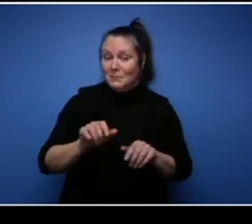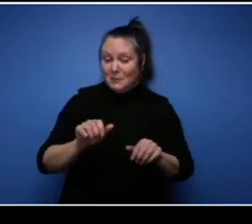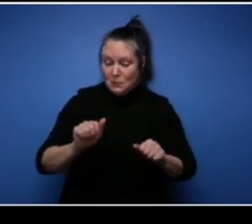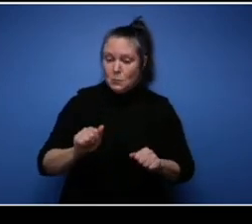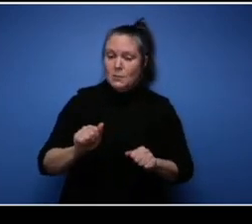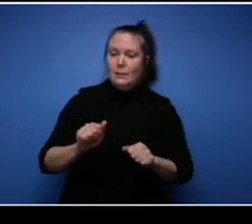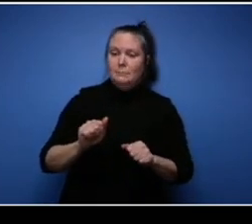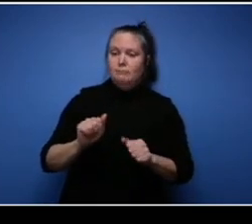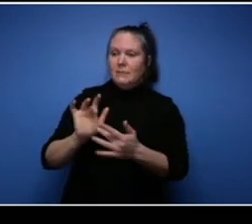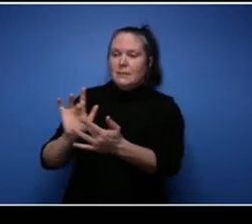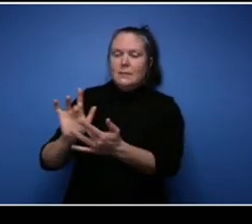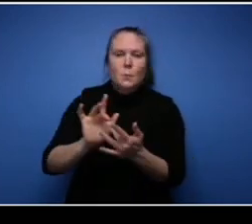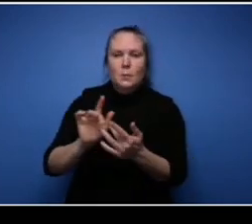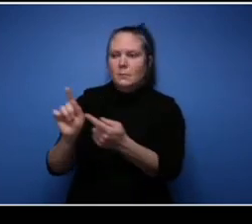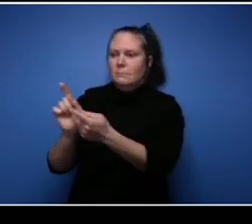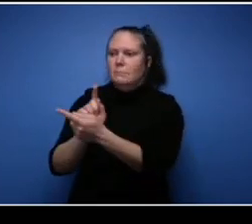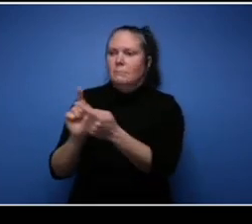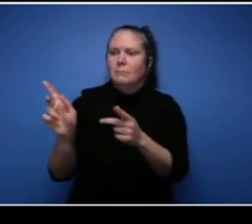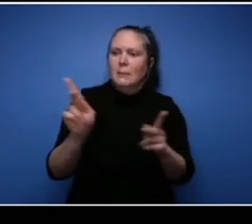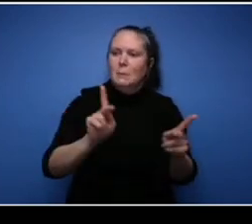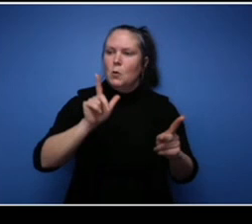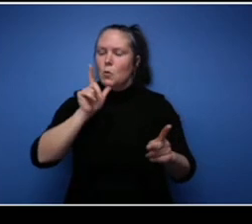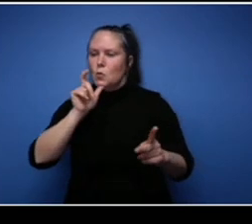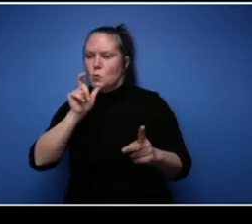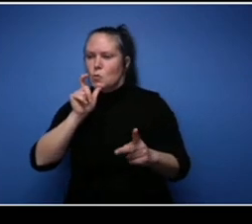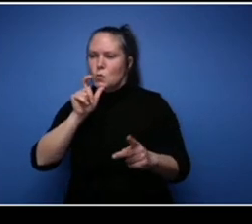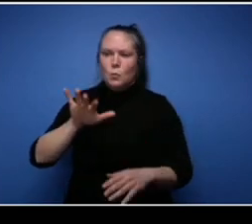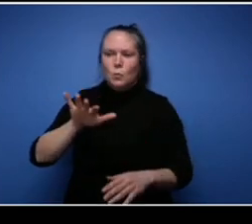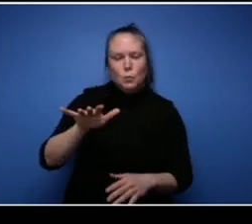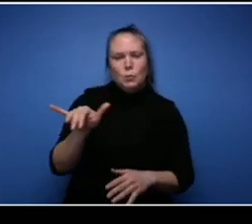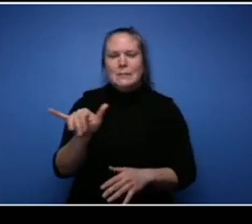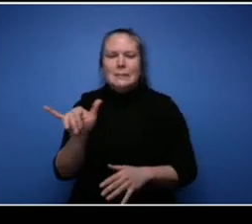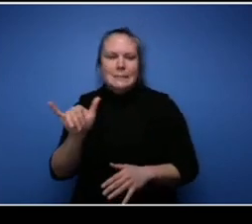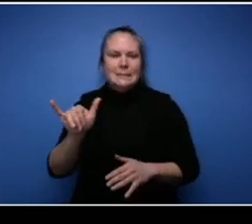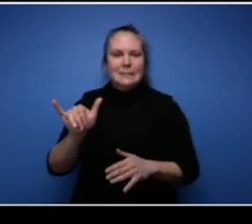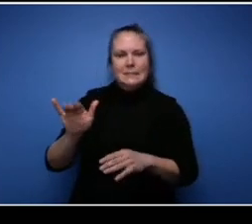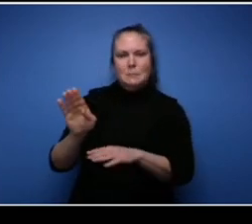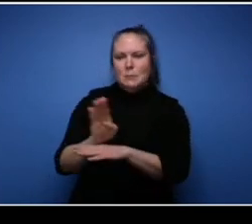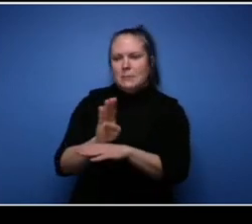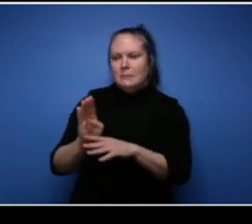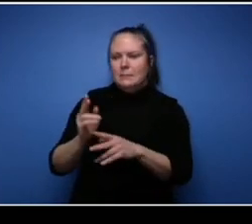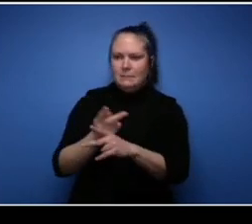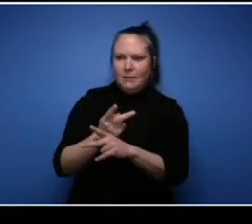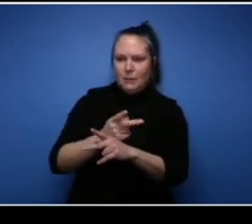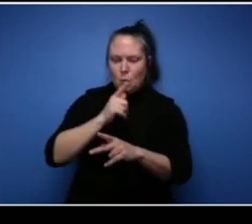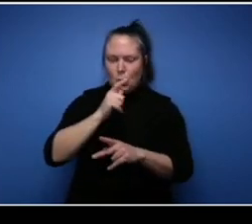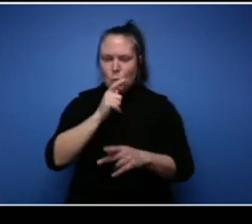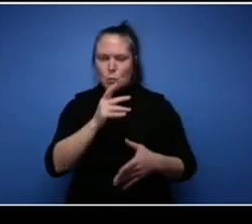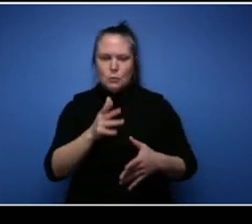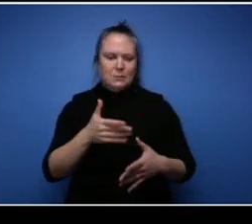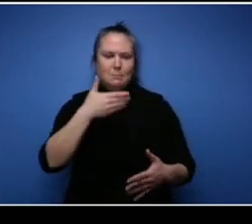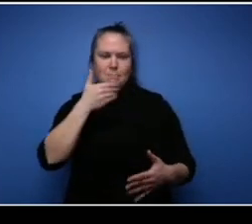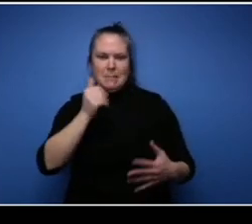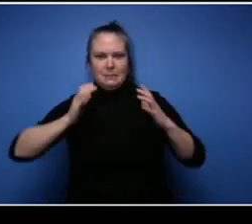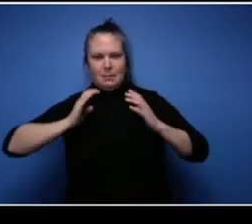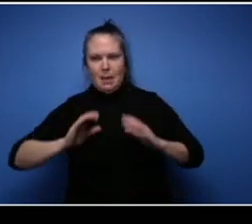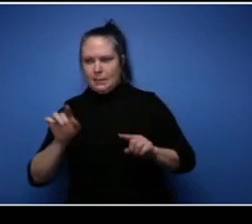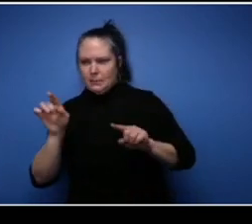clients but you have to know who your ideal clients are and don't stress yourself out,